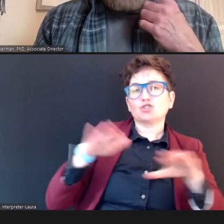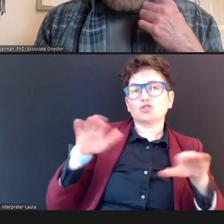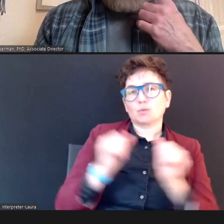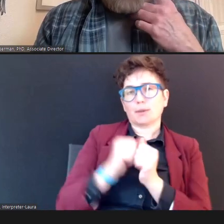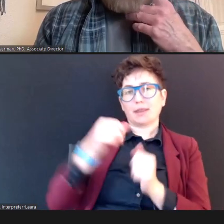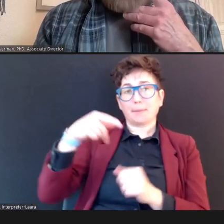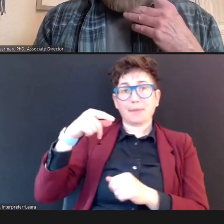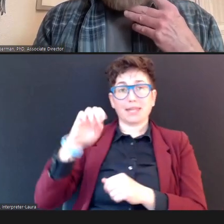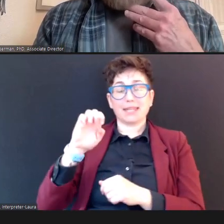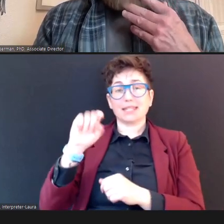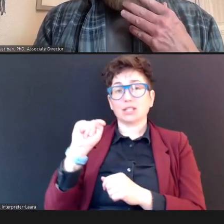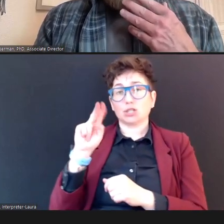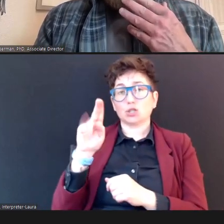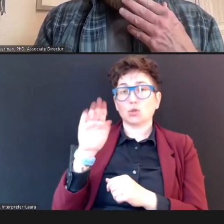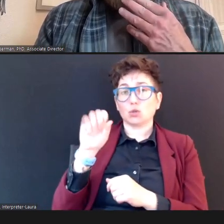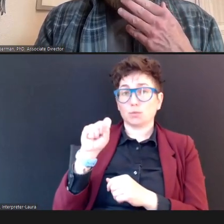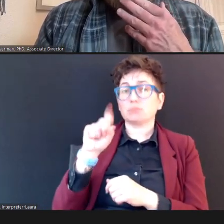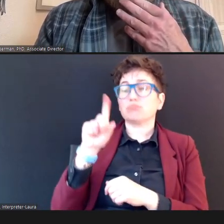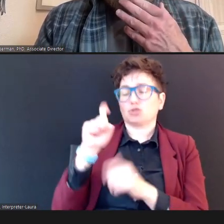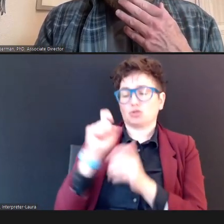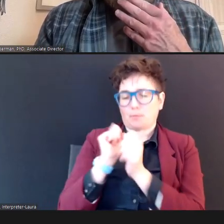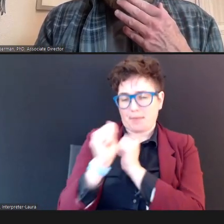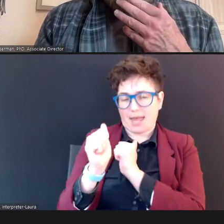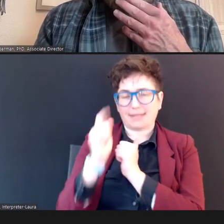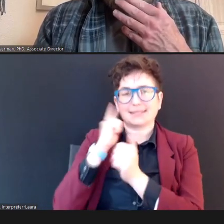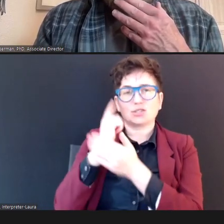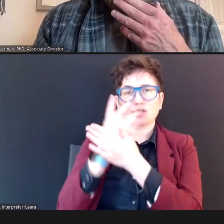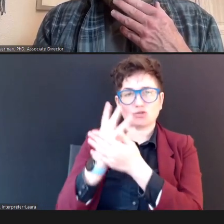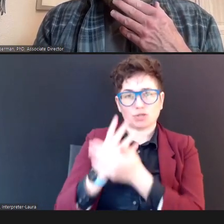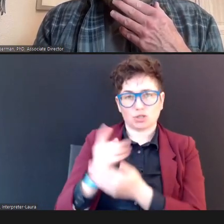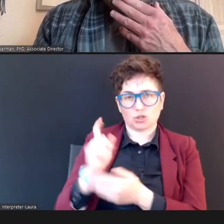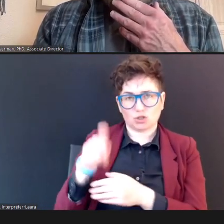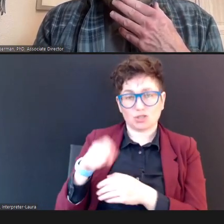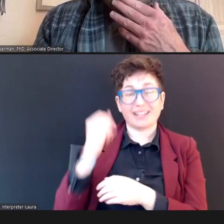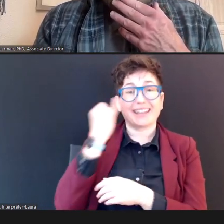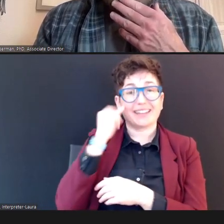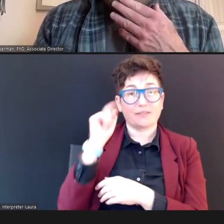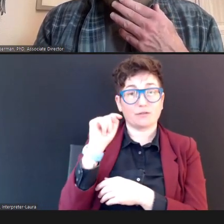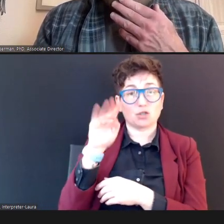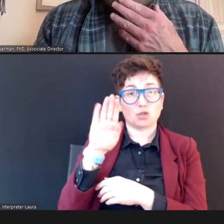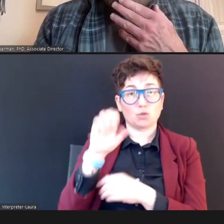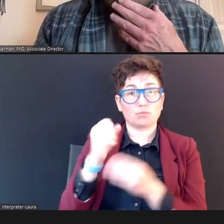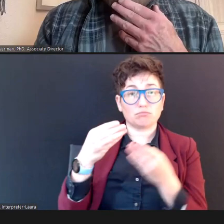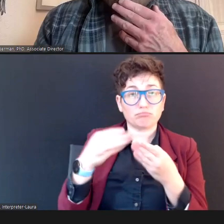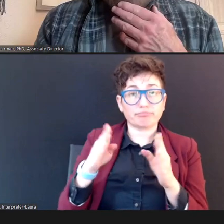if those tubes are open, and working, and the rest of their auditory system is functioning normally.